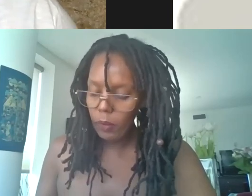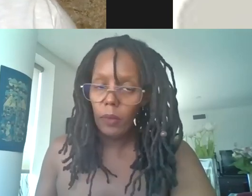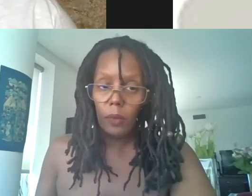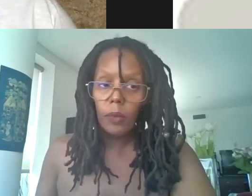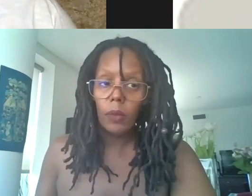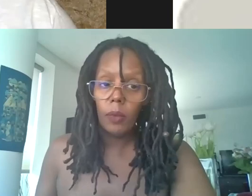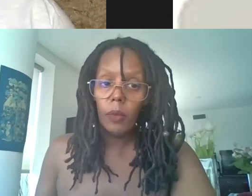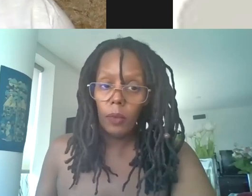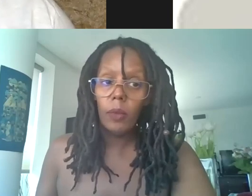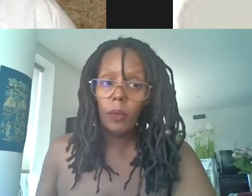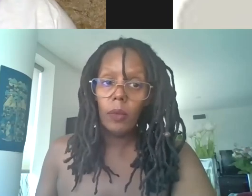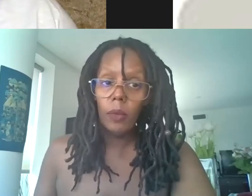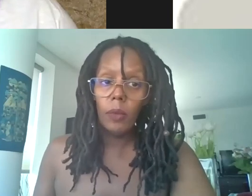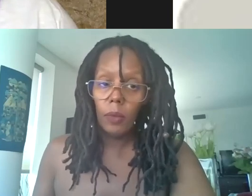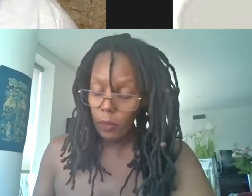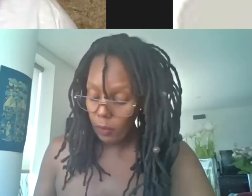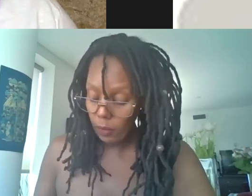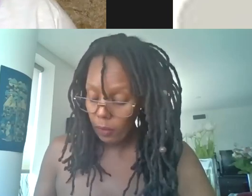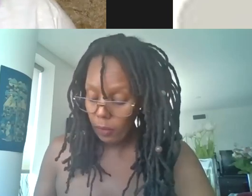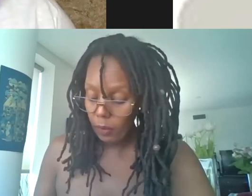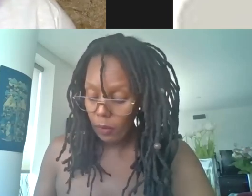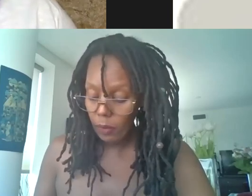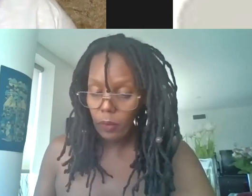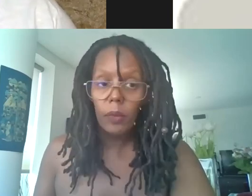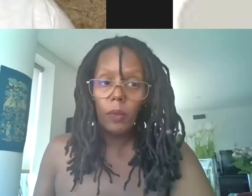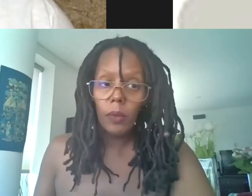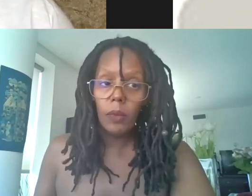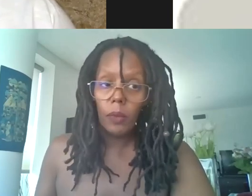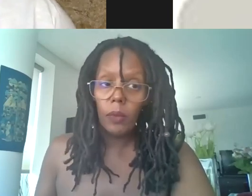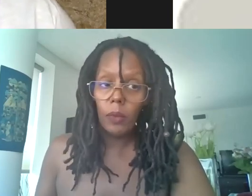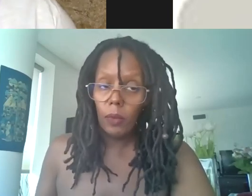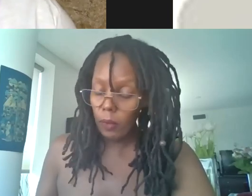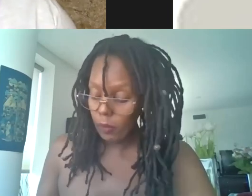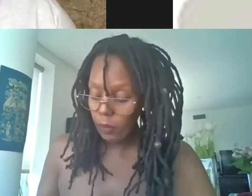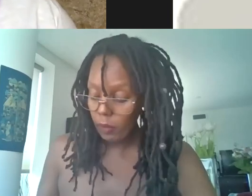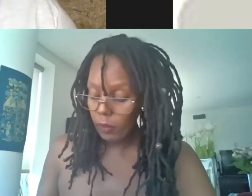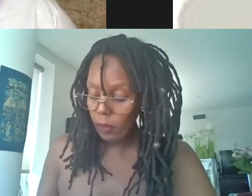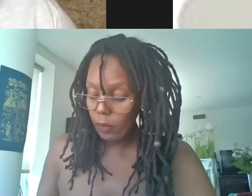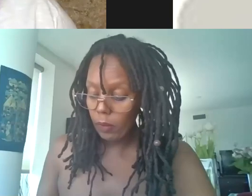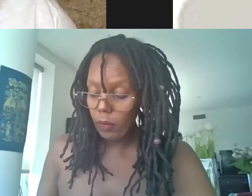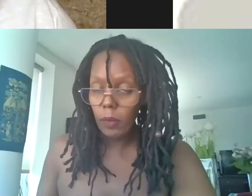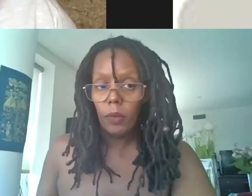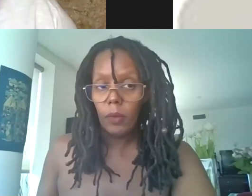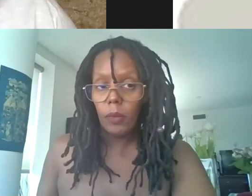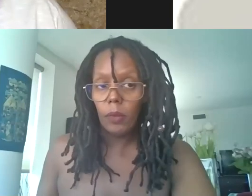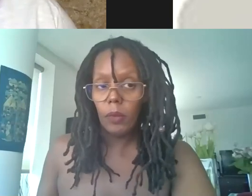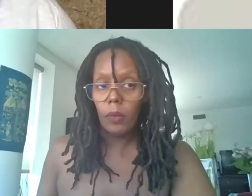yeah, okay, Huey P. Newton went to Palestine and spoke with Palestinian organizers on the ground,